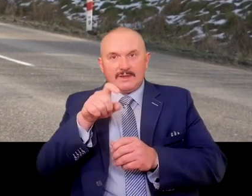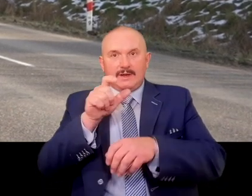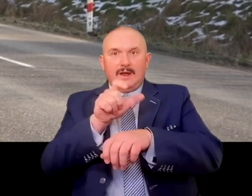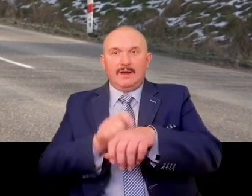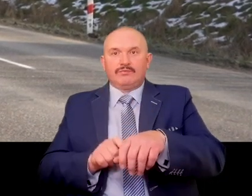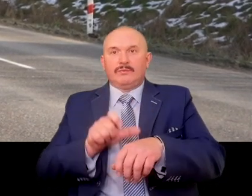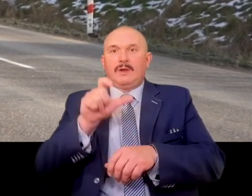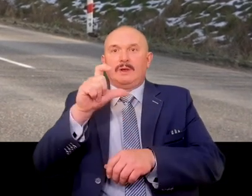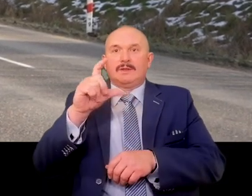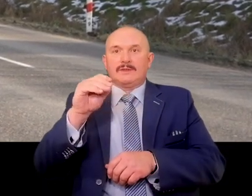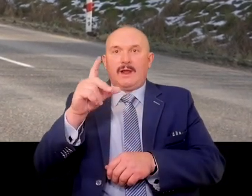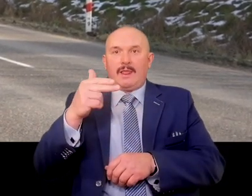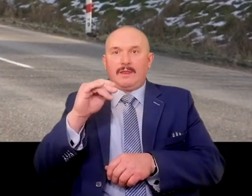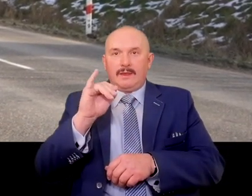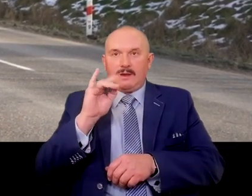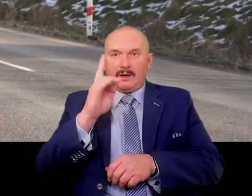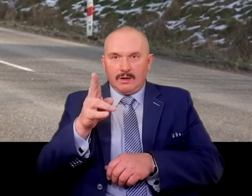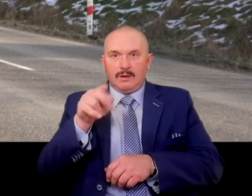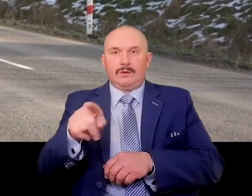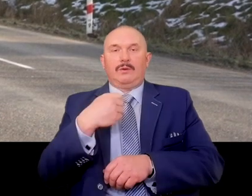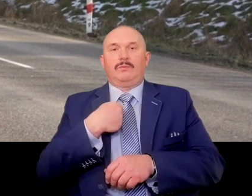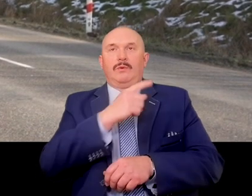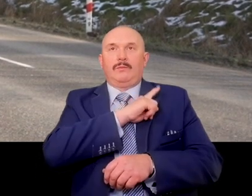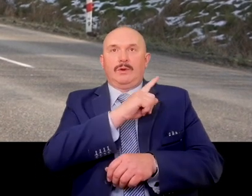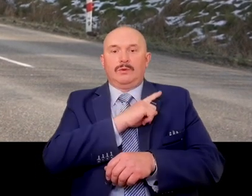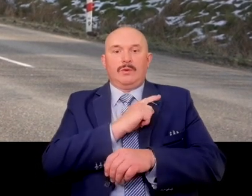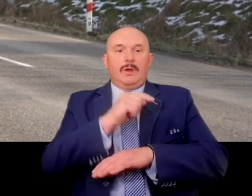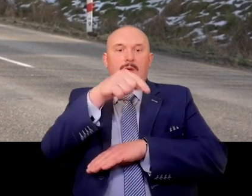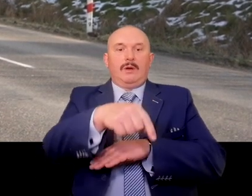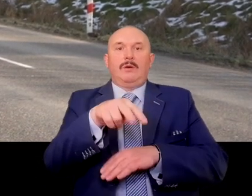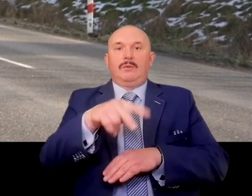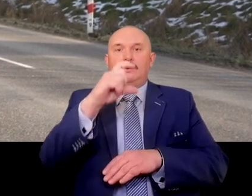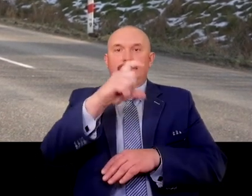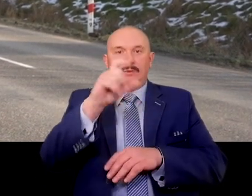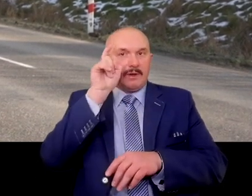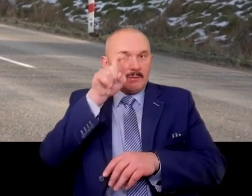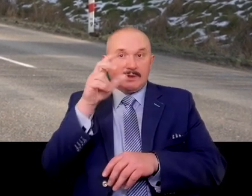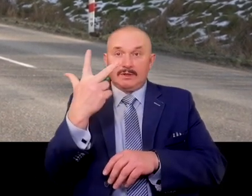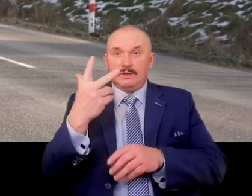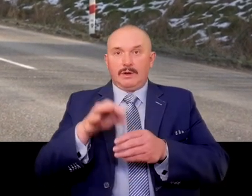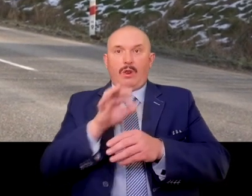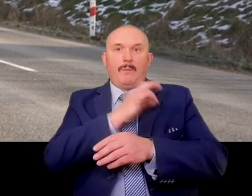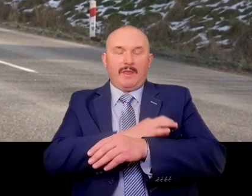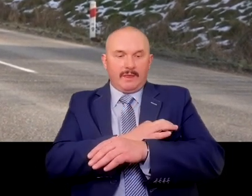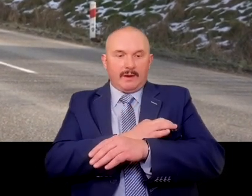The customs post was located on the German side.